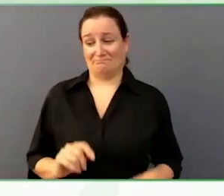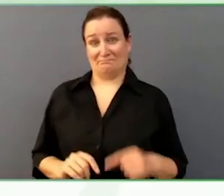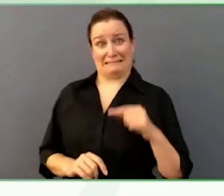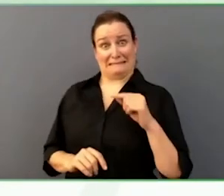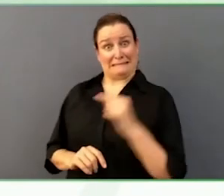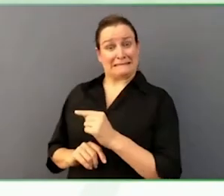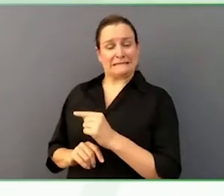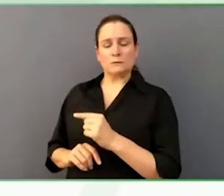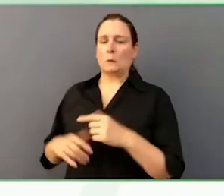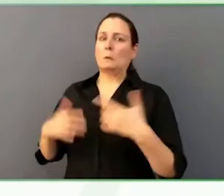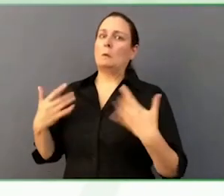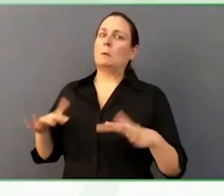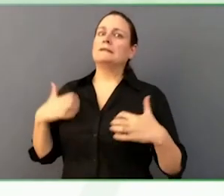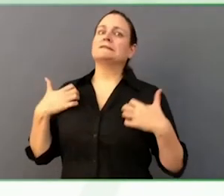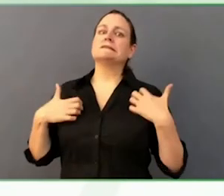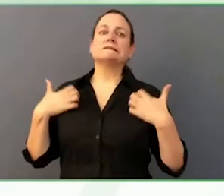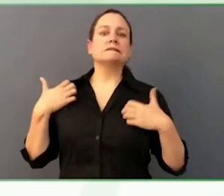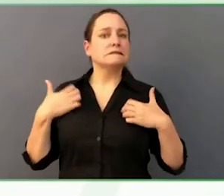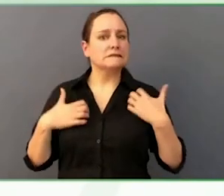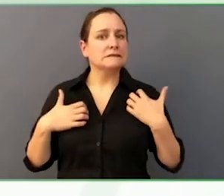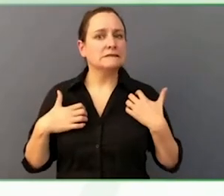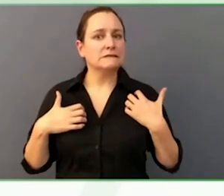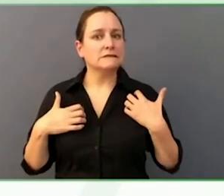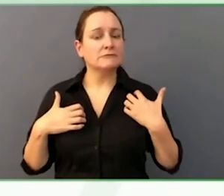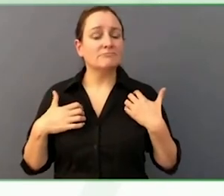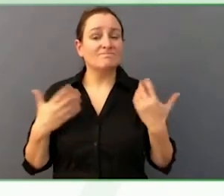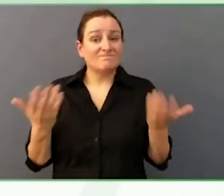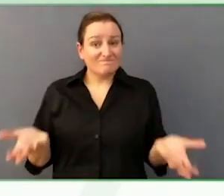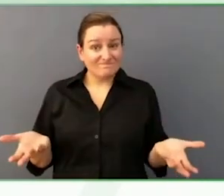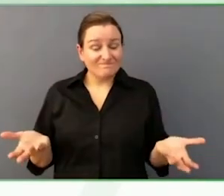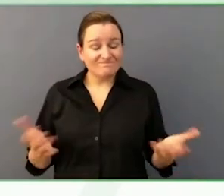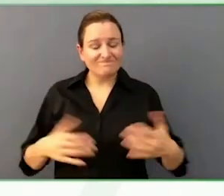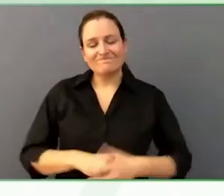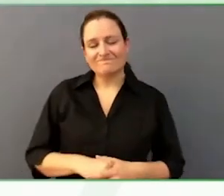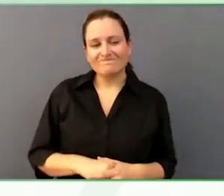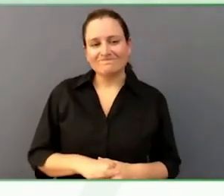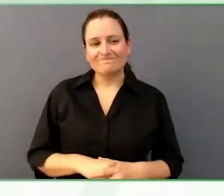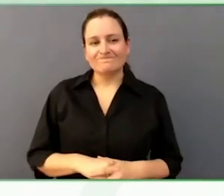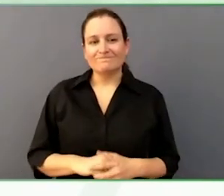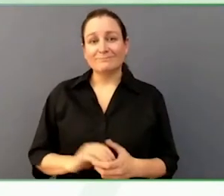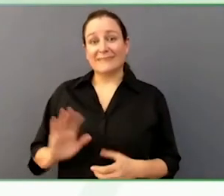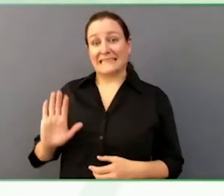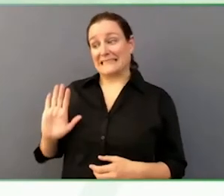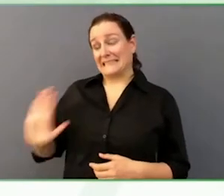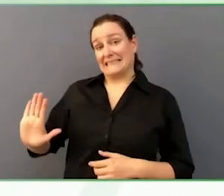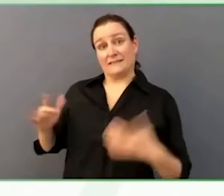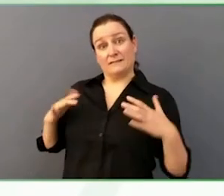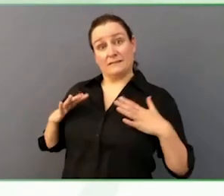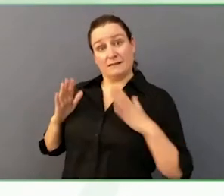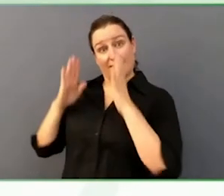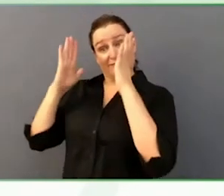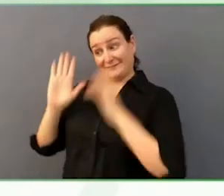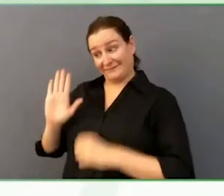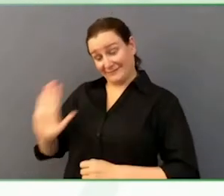We truly do plan his life with Nicholas, and say, what are your